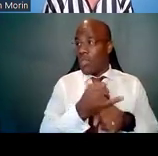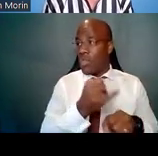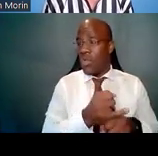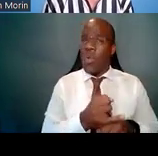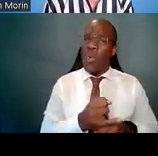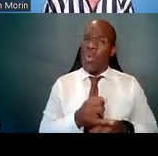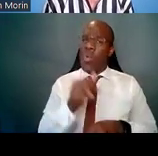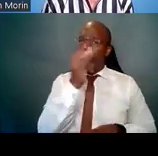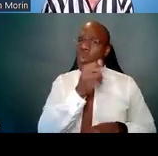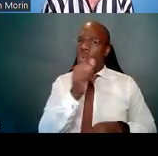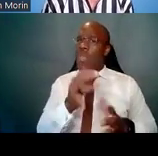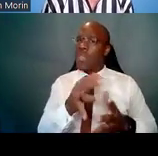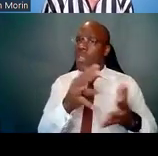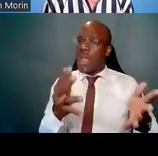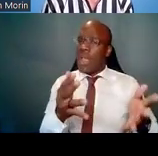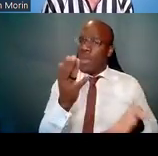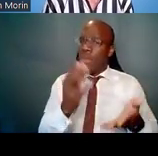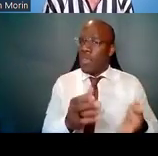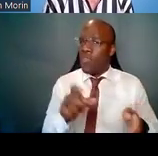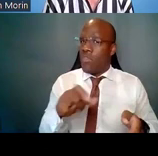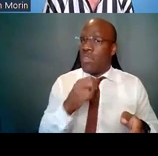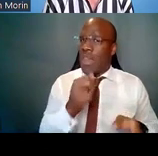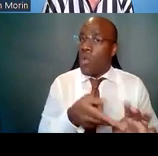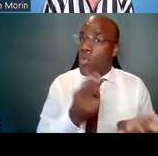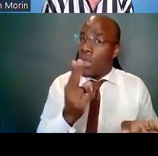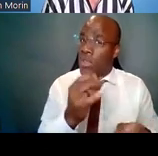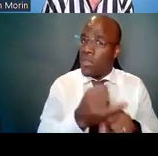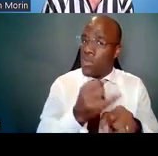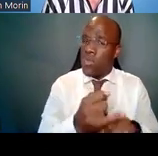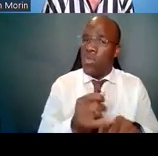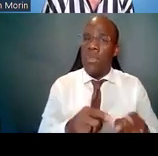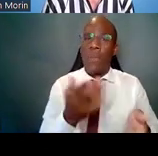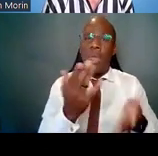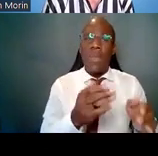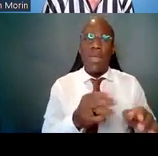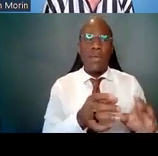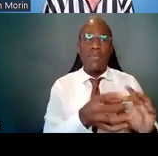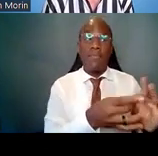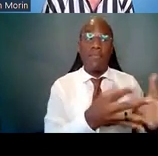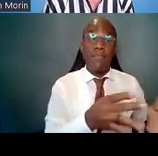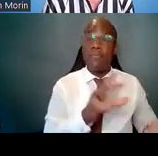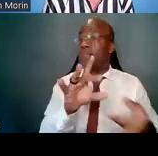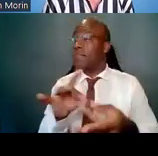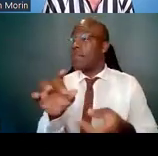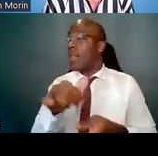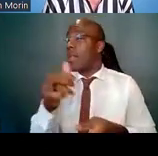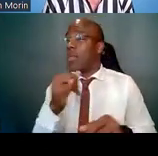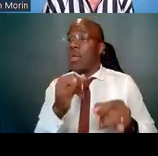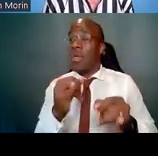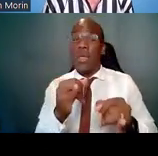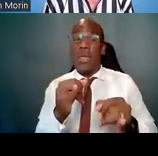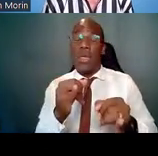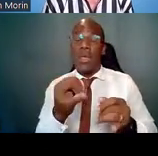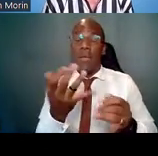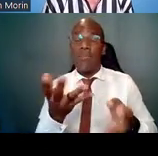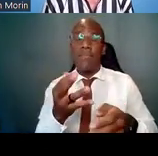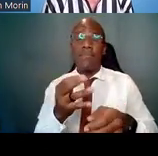But finding other mentors within your institution could be something that you do. But I think that mentoring contract is really important.